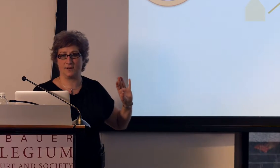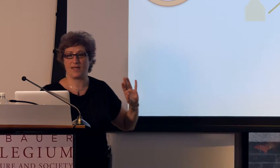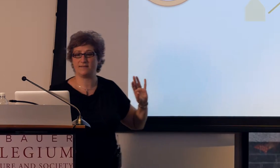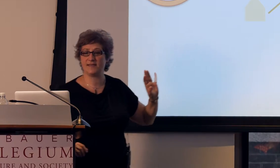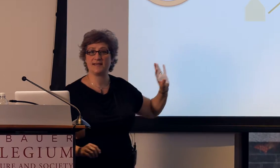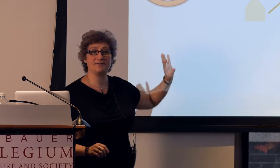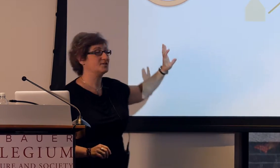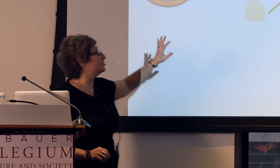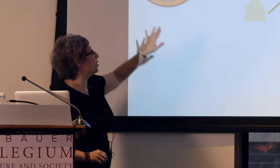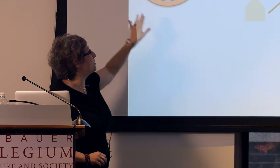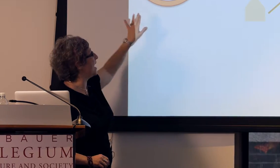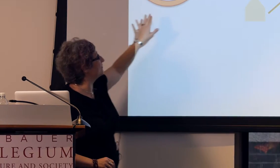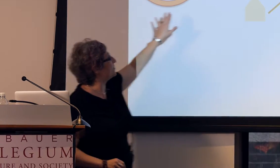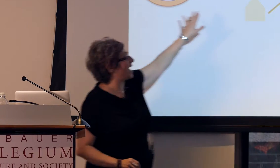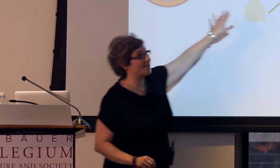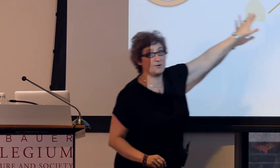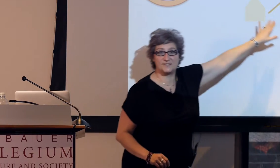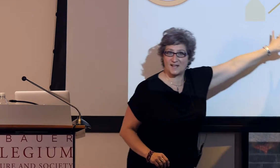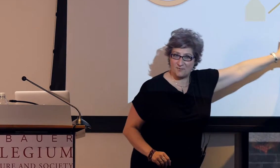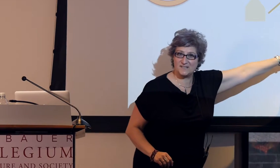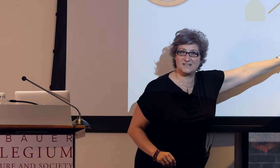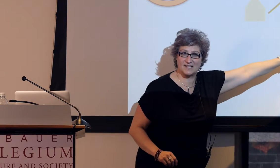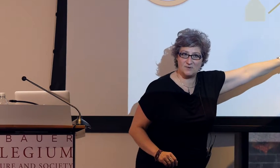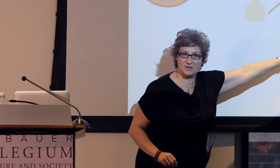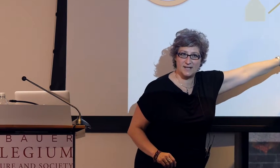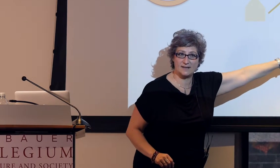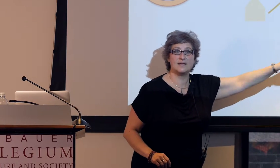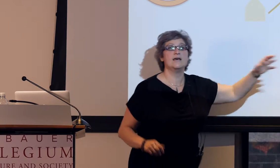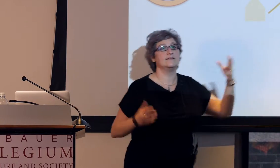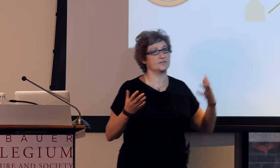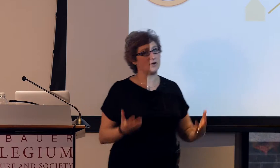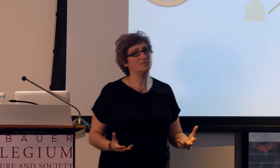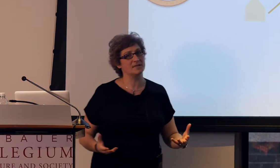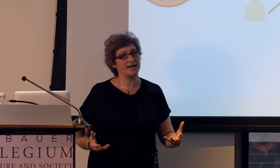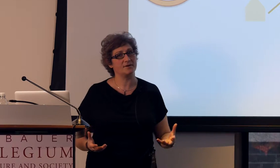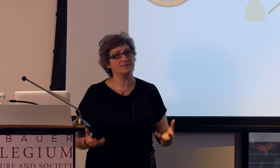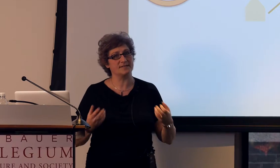these houses don't have little arrows that go into the community, these are homesigners,